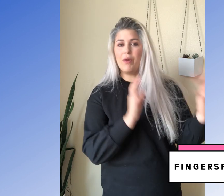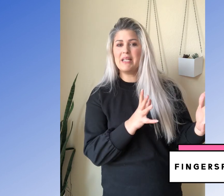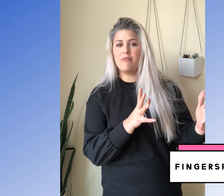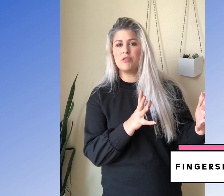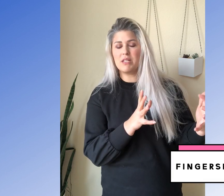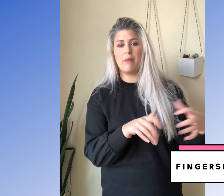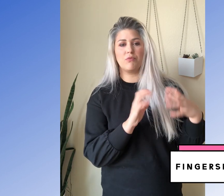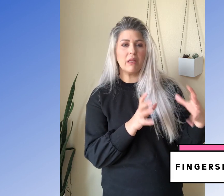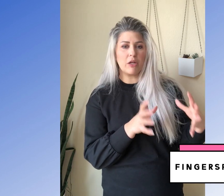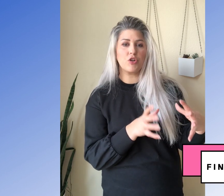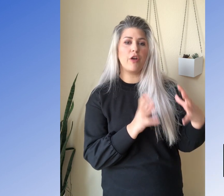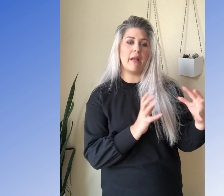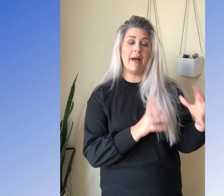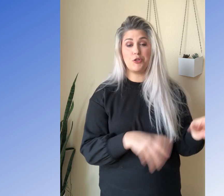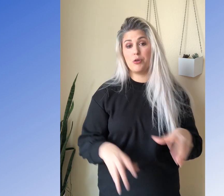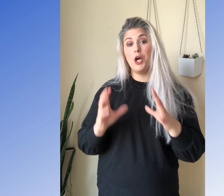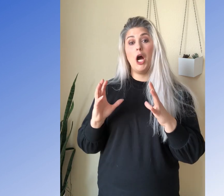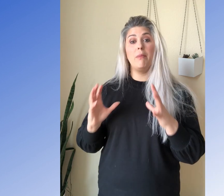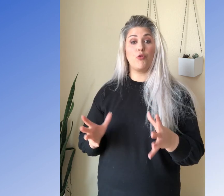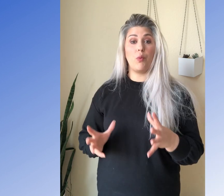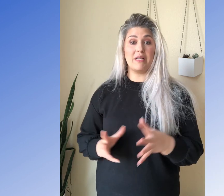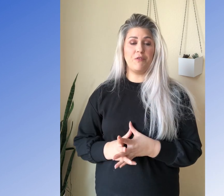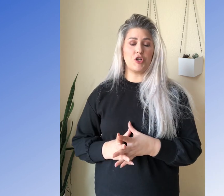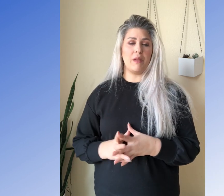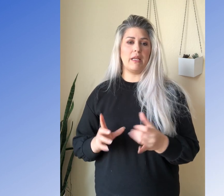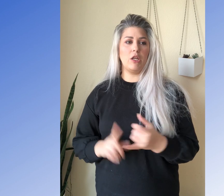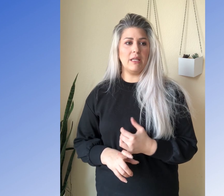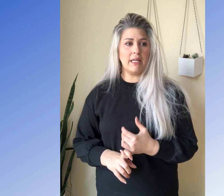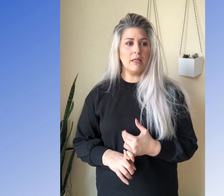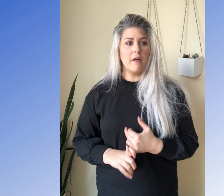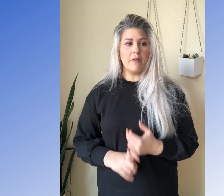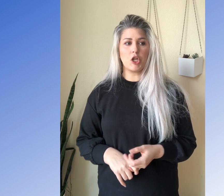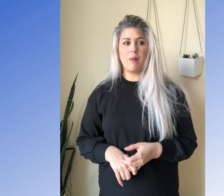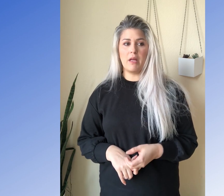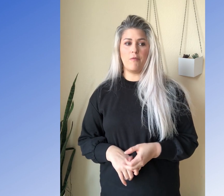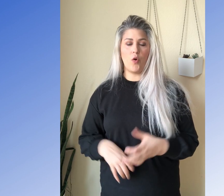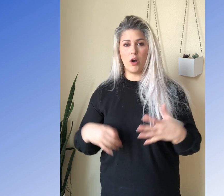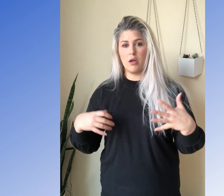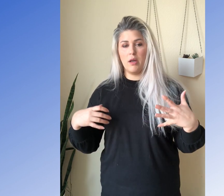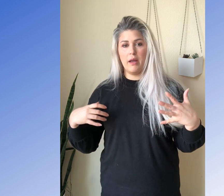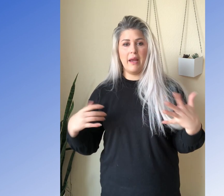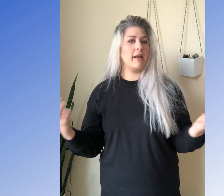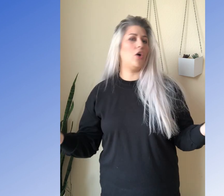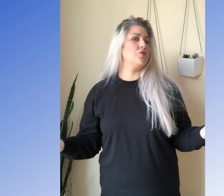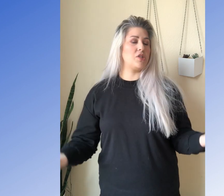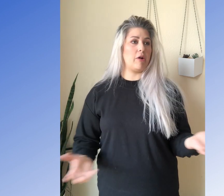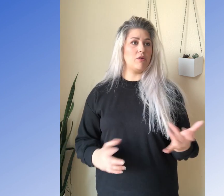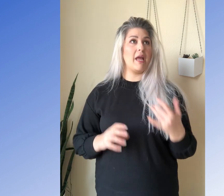I wanted to give you some time to really make sure you had it mastered before we went to finger spelling. Now you need finger spelling for any and all scenarios.